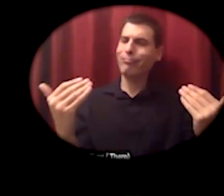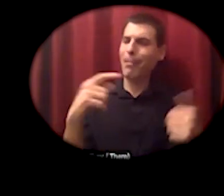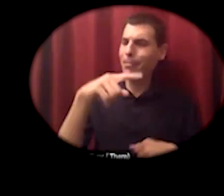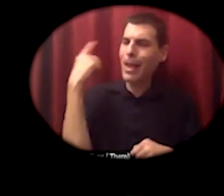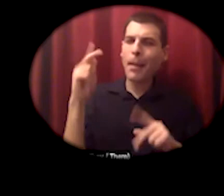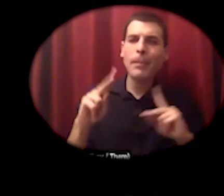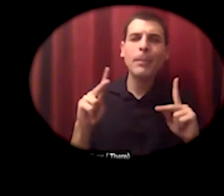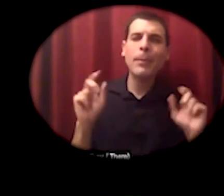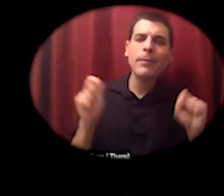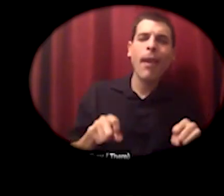and